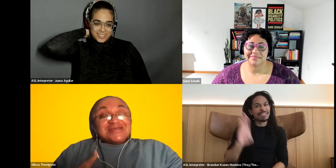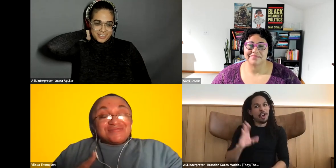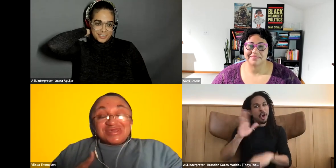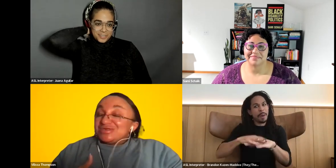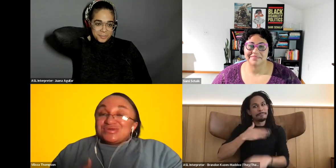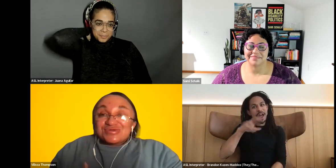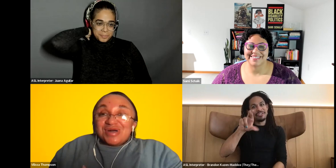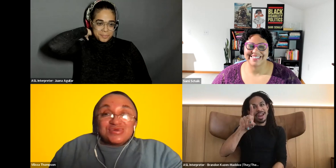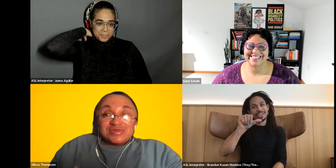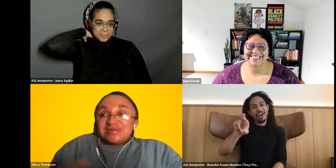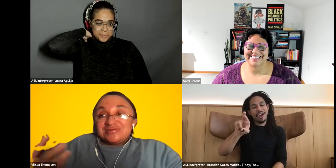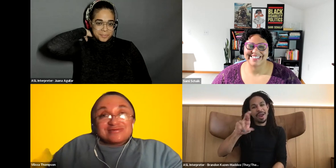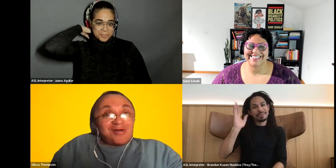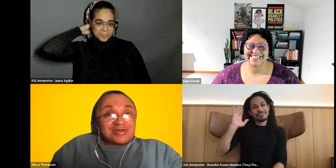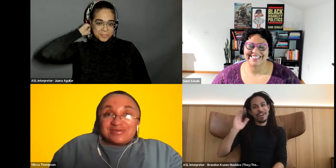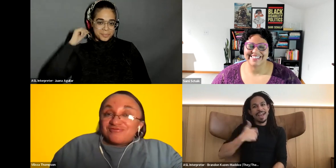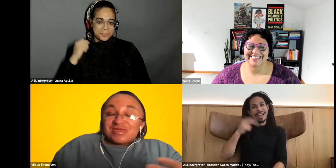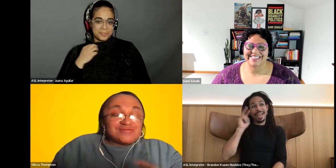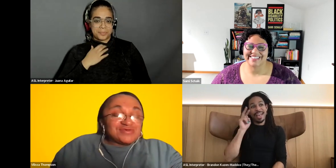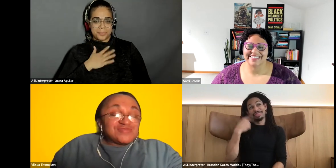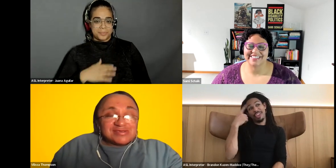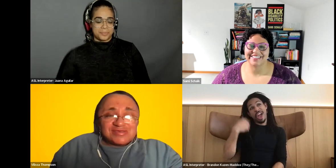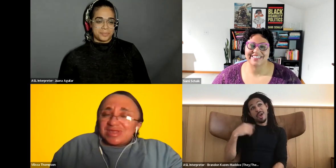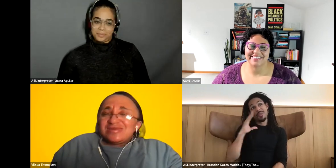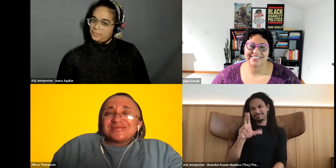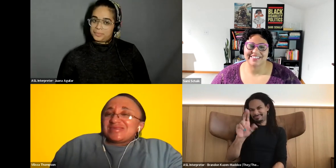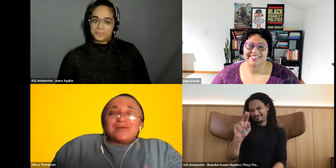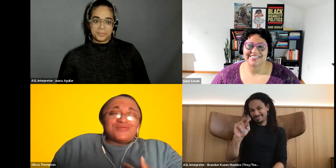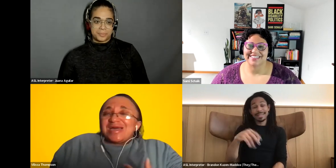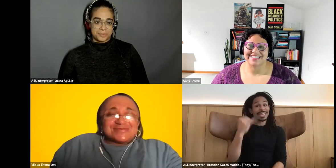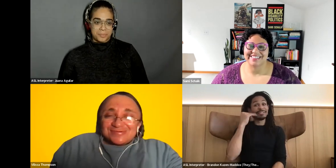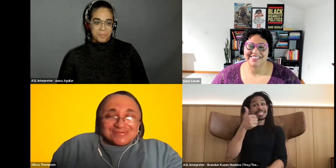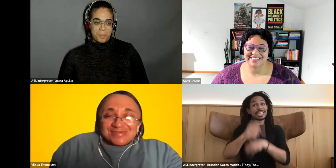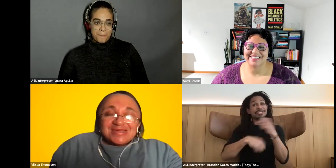Vilissa Thompson: me. 2 years ago I would be talking in front of different spaces about. No, that's not what I do.